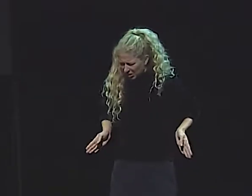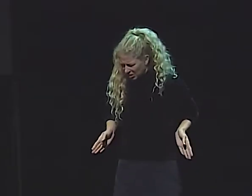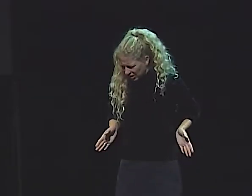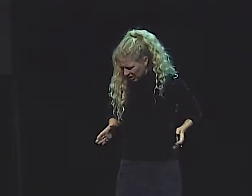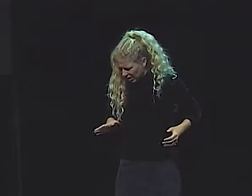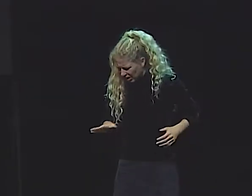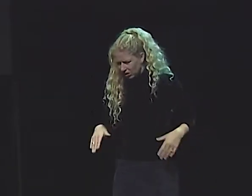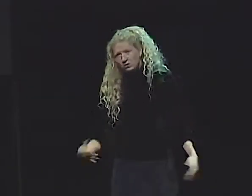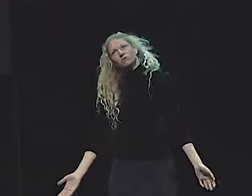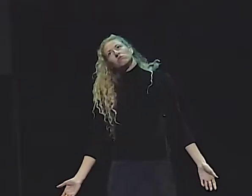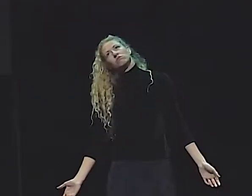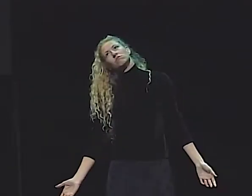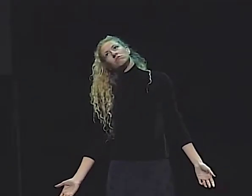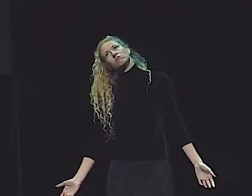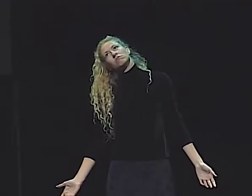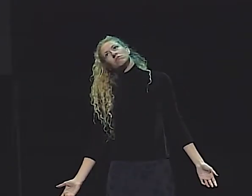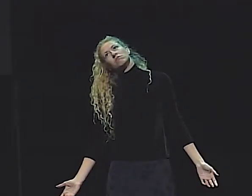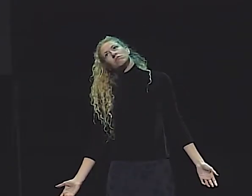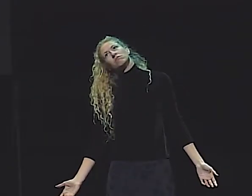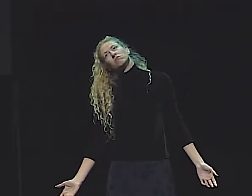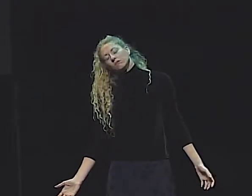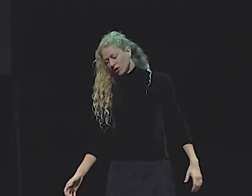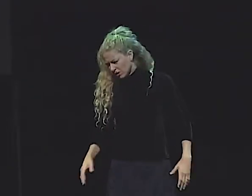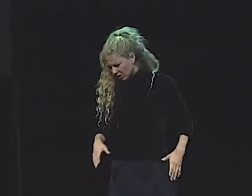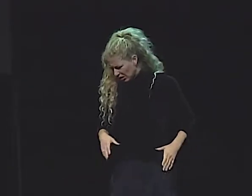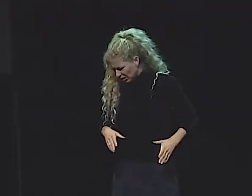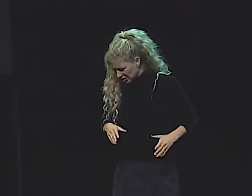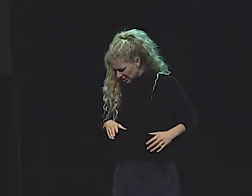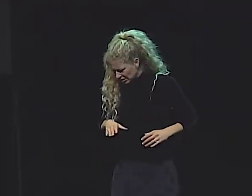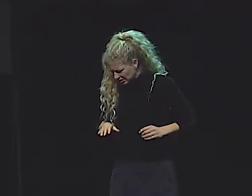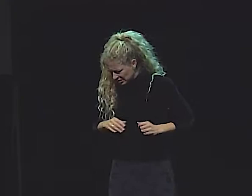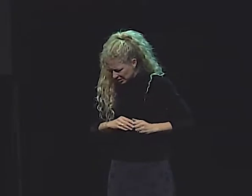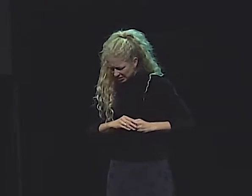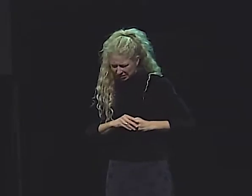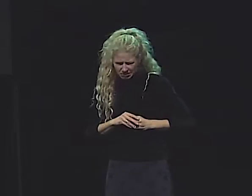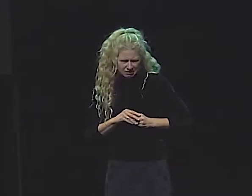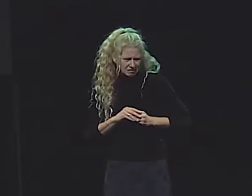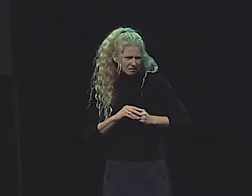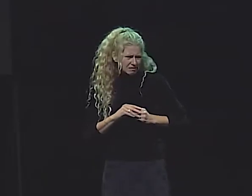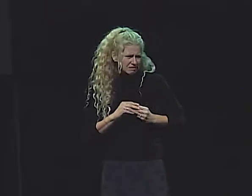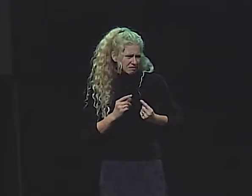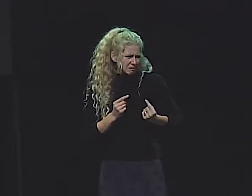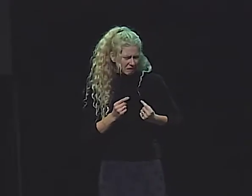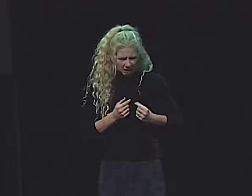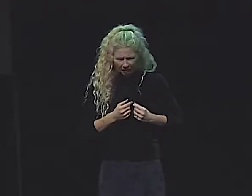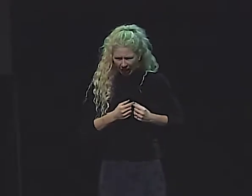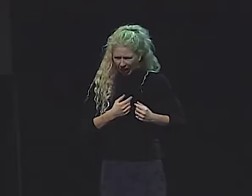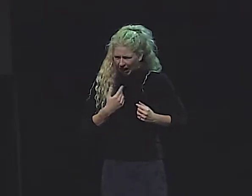AND THEY LOOKED AT EACH OTHER, AND THEIR WINGS, WHICH HAD BEEN OUTSPREAD, THEN FOLDED IN